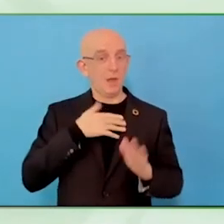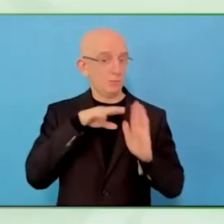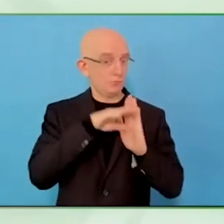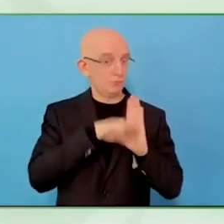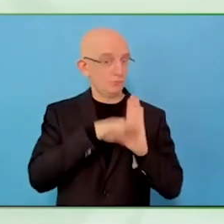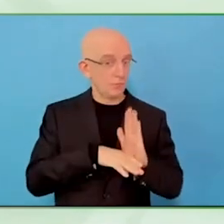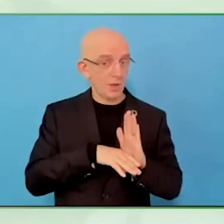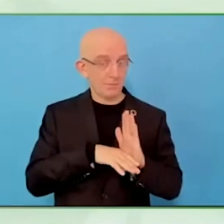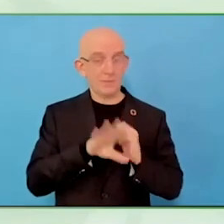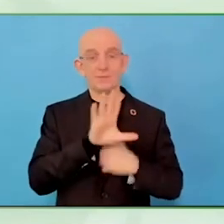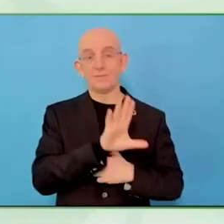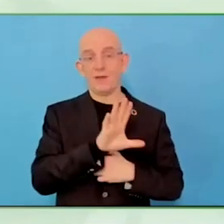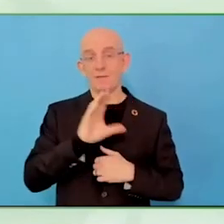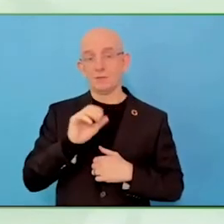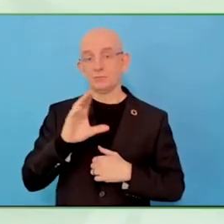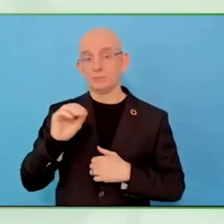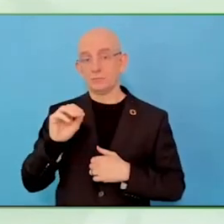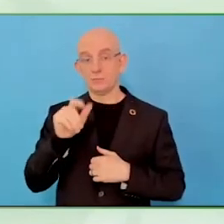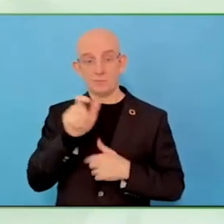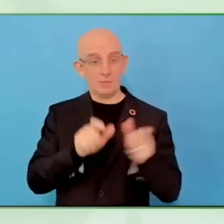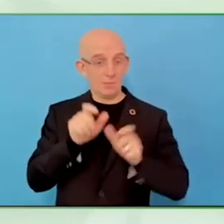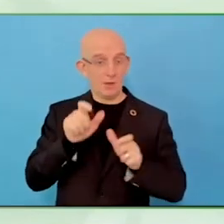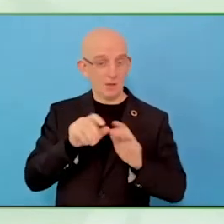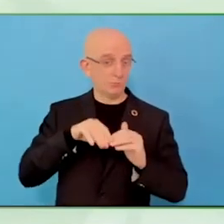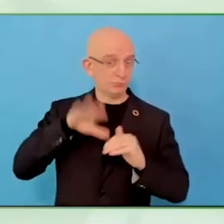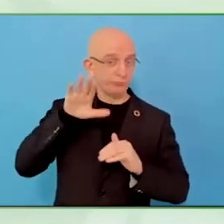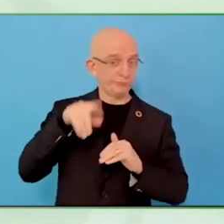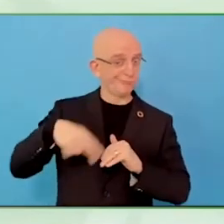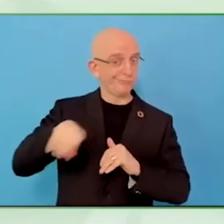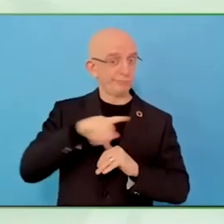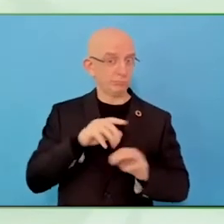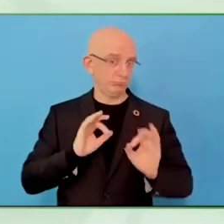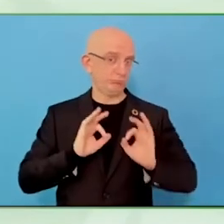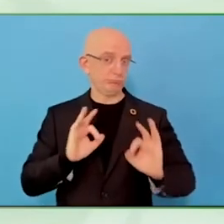services, clearly between the Ministry of health, business